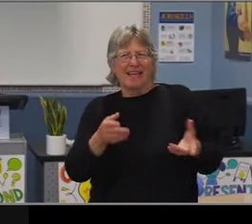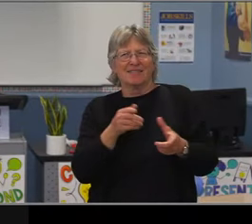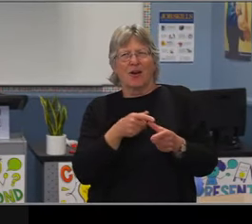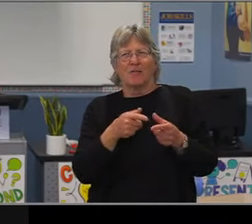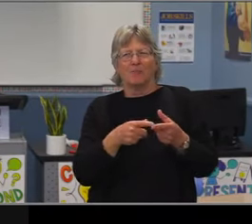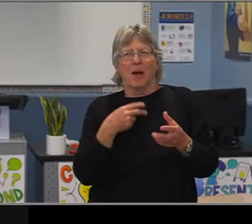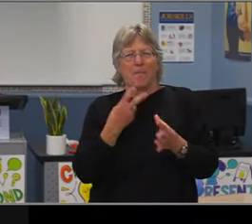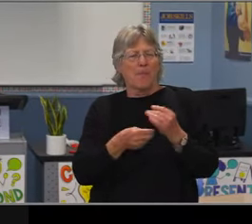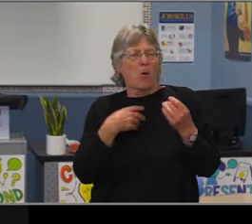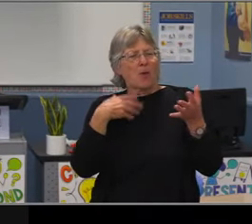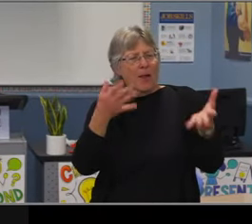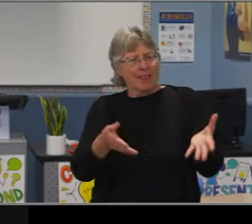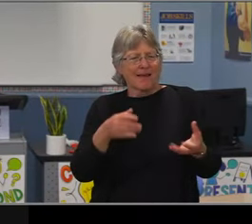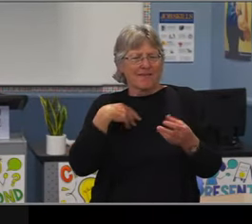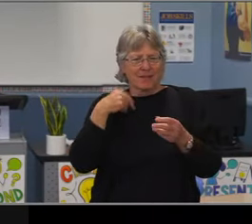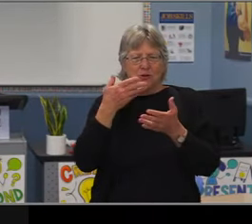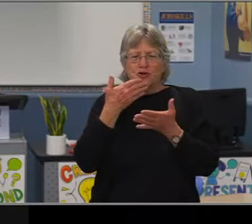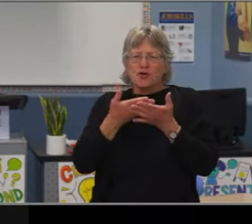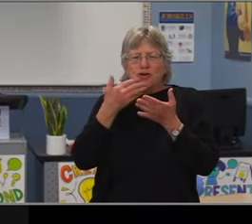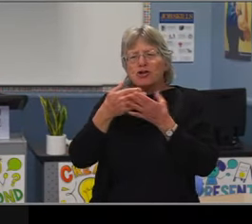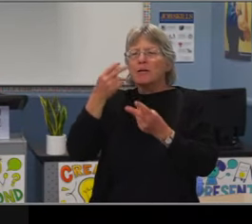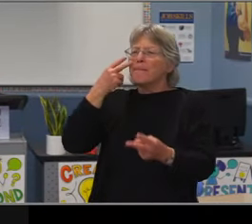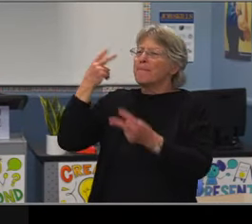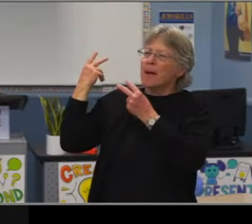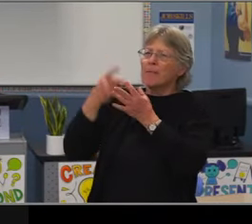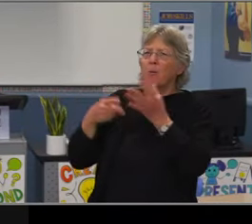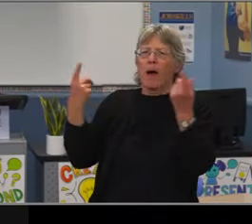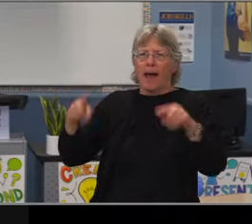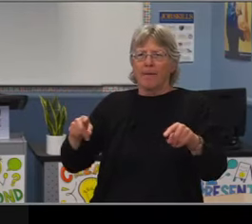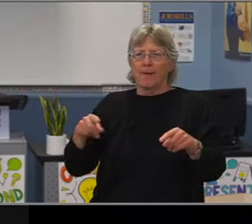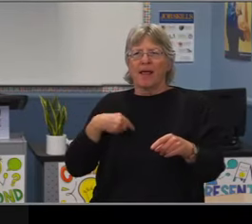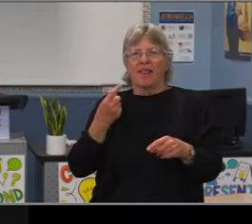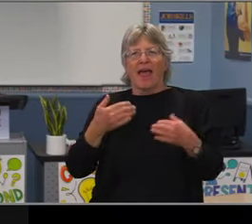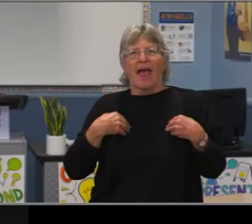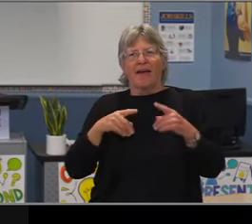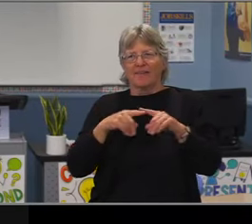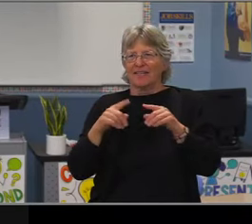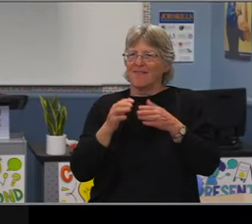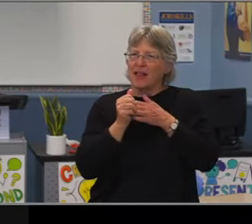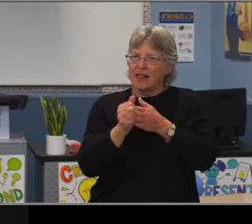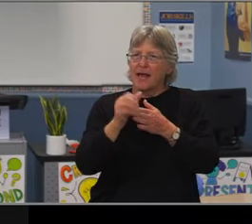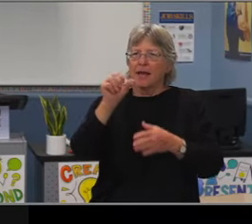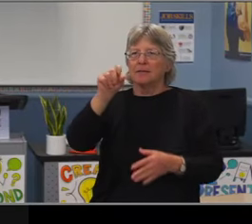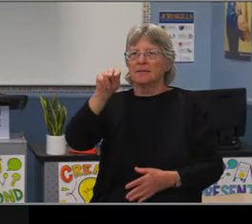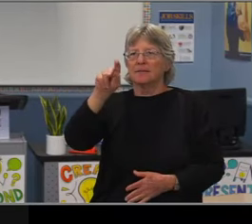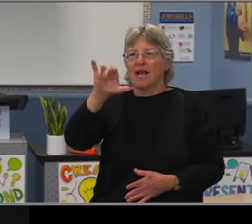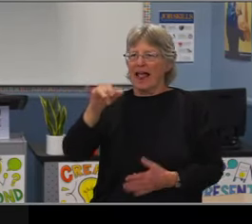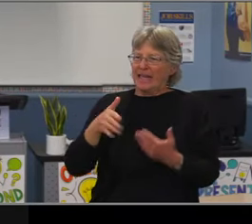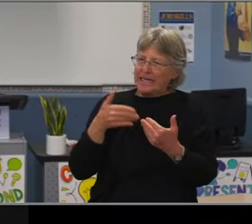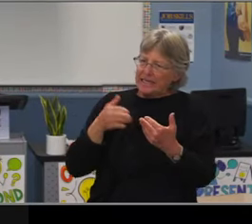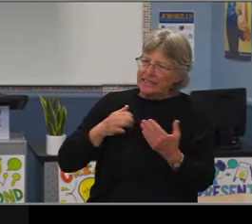They've worked really hard. And then the third item I've put here on the slide is really that middle school accelerated math.